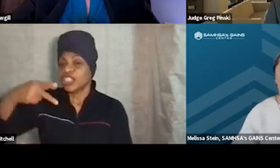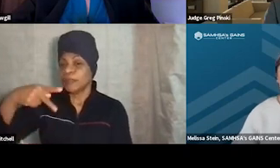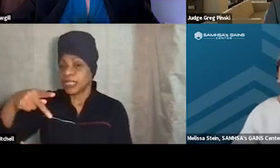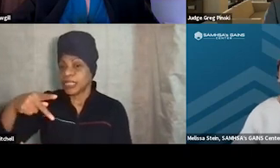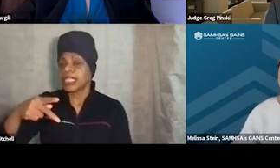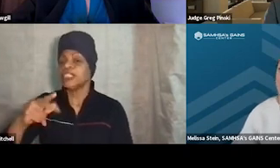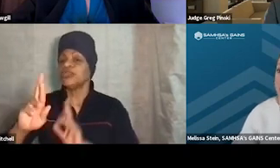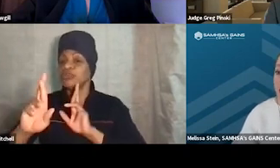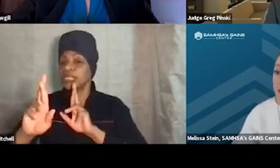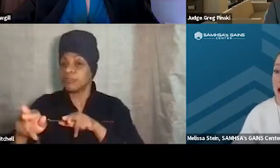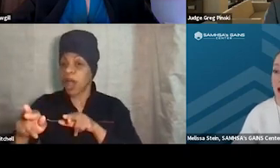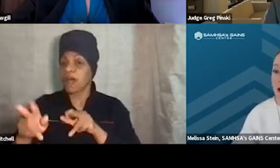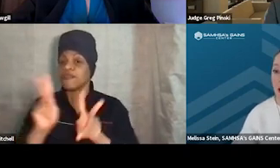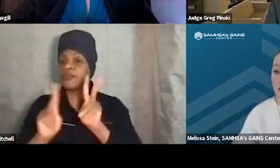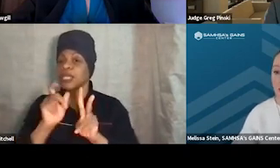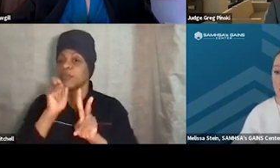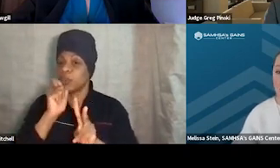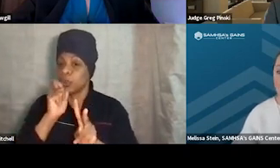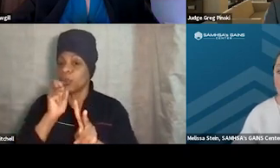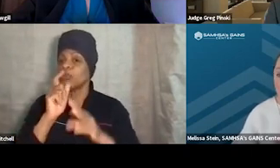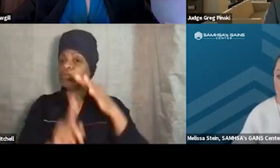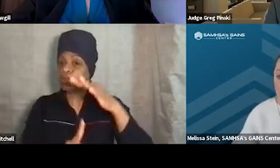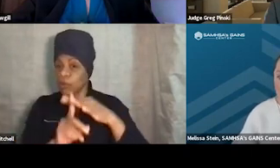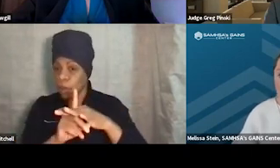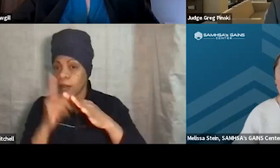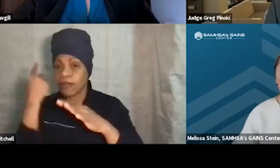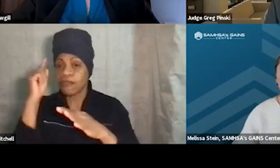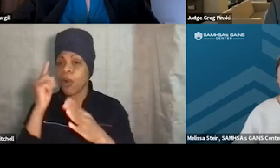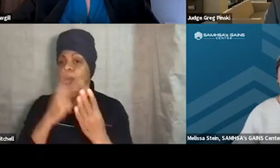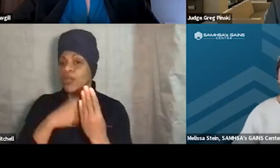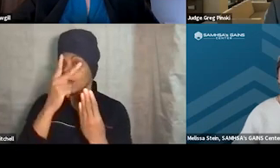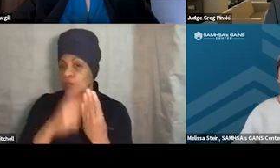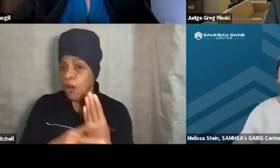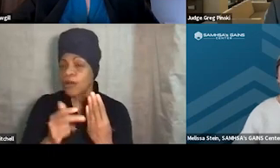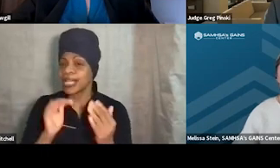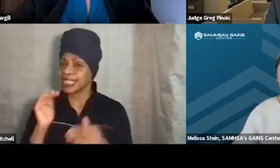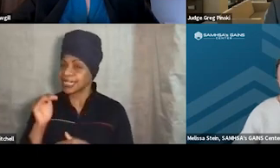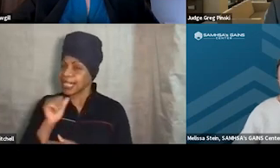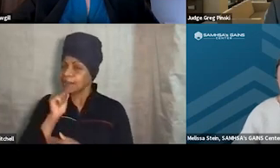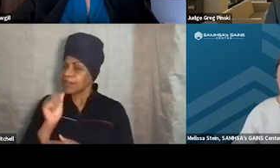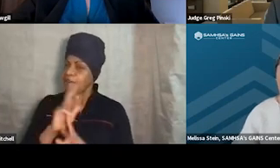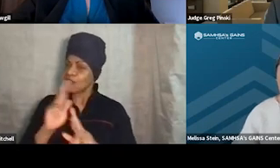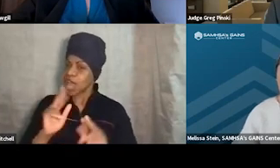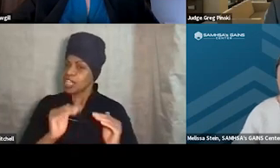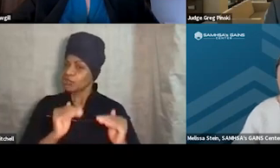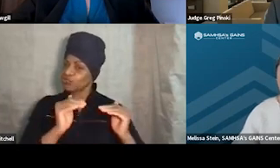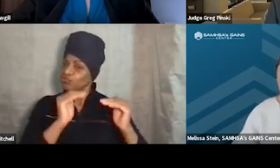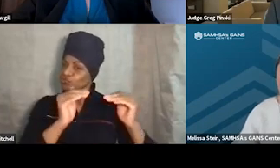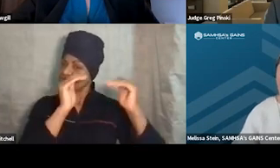around folks that come in and seem to not be ready to progress. And, you know, Karen, I think that you were